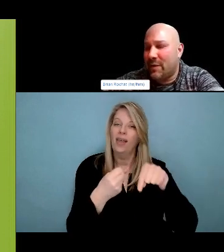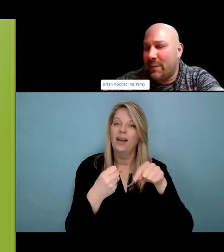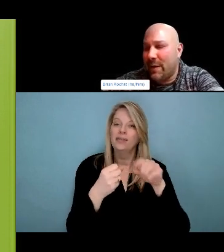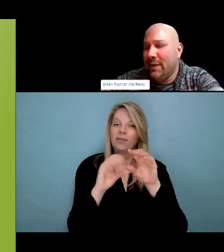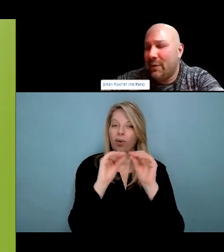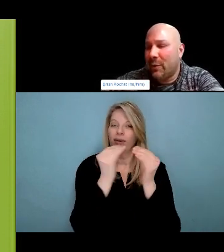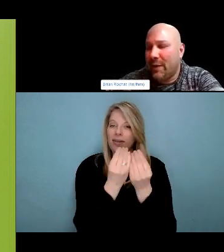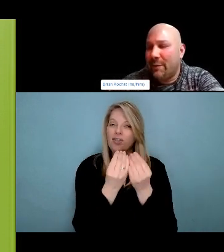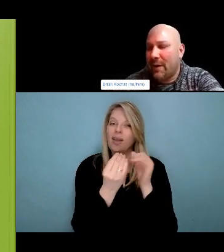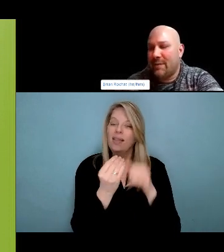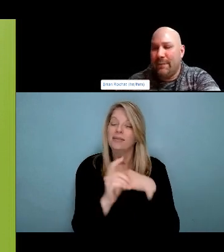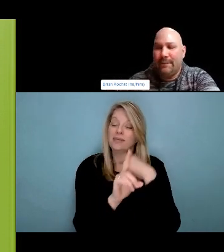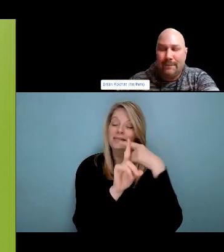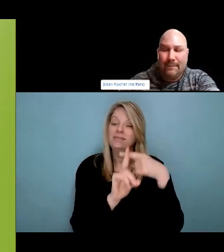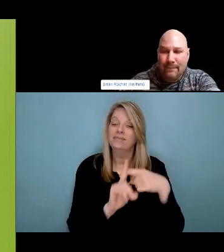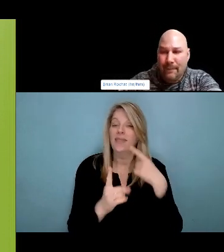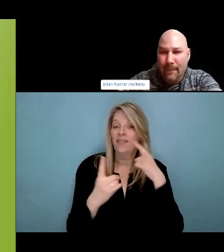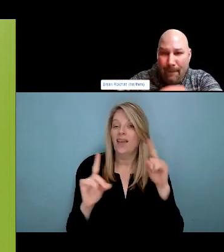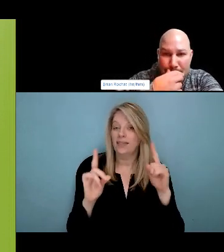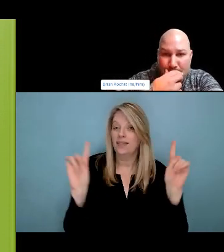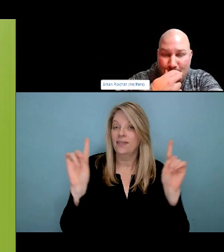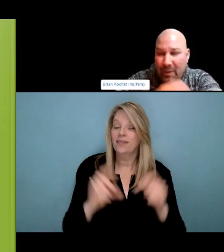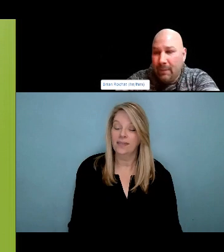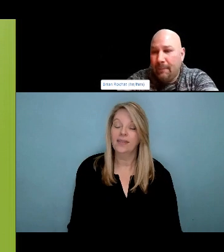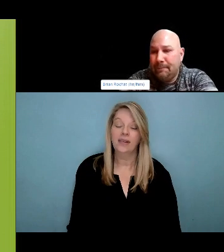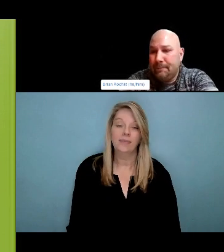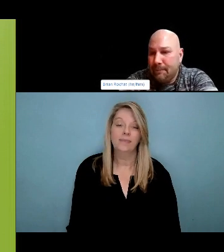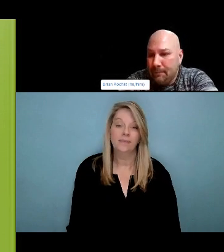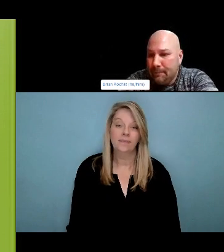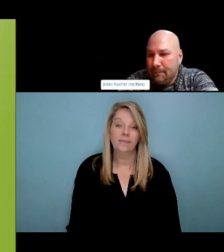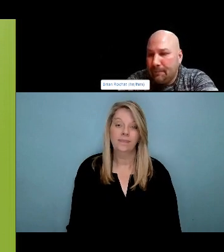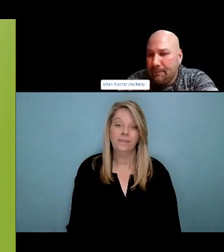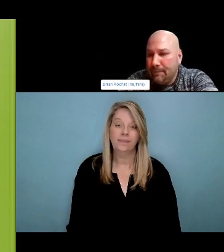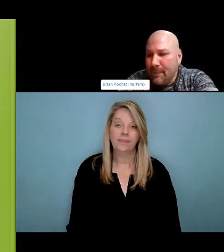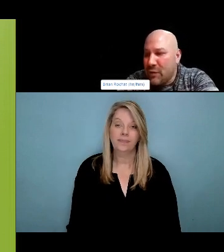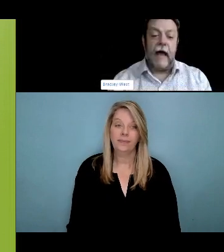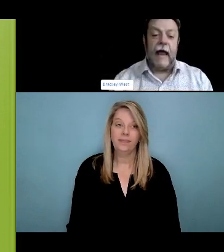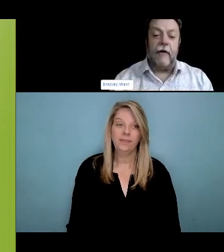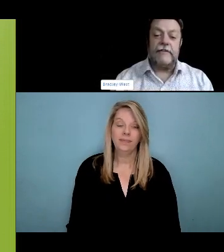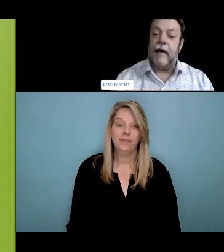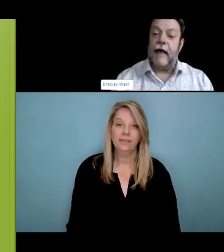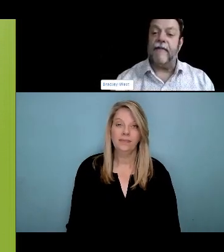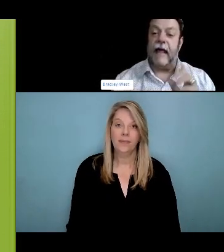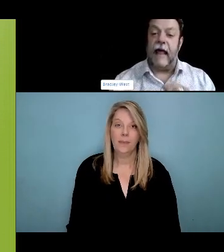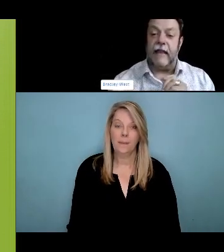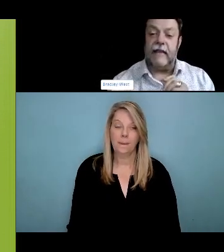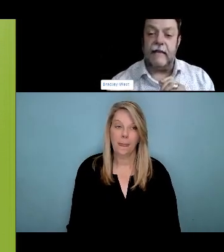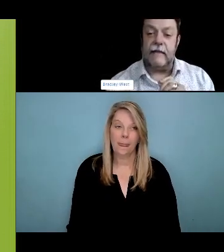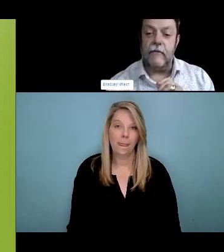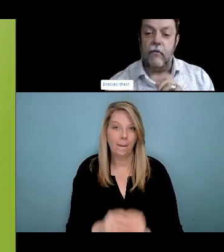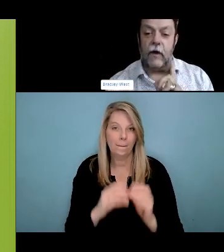use substances champion, these initiatives when Jessica passed away, she was in the process